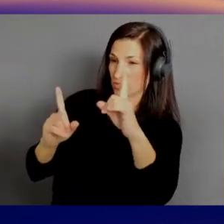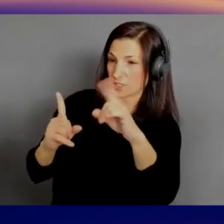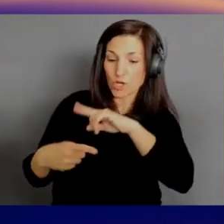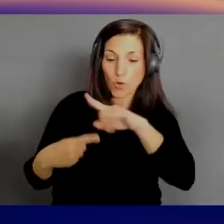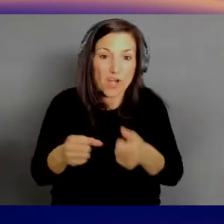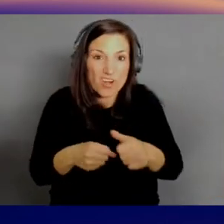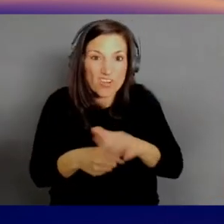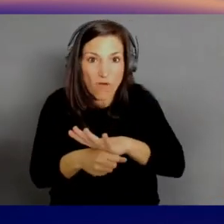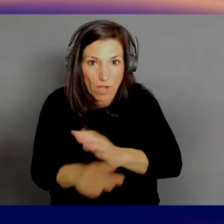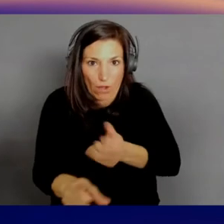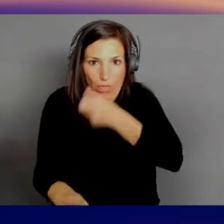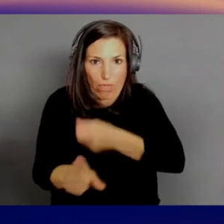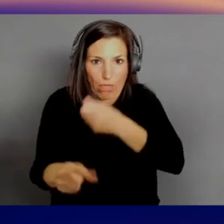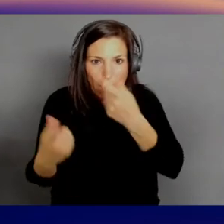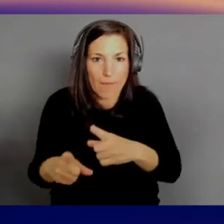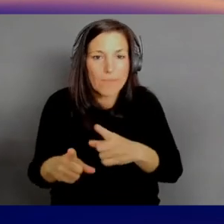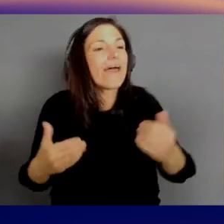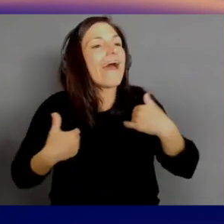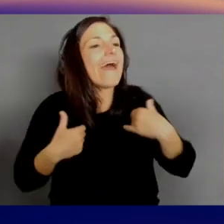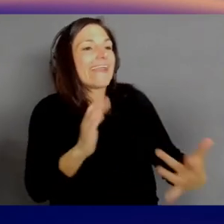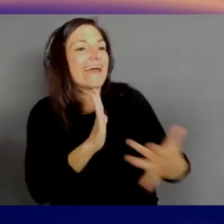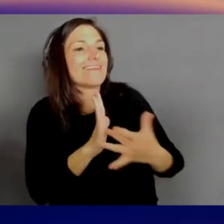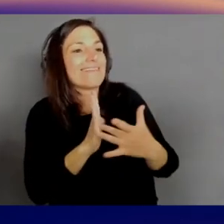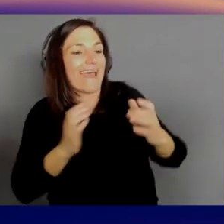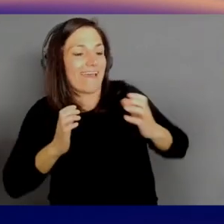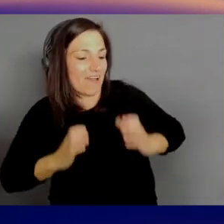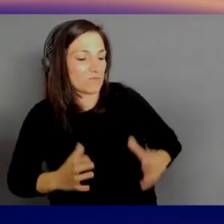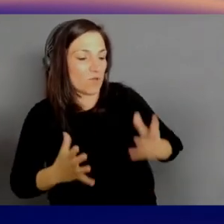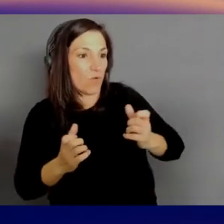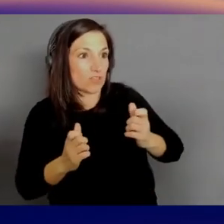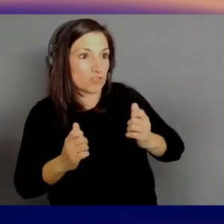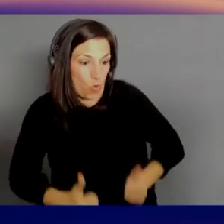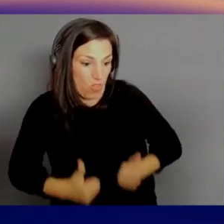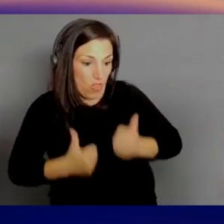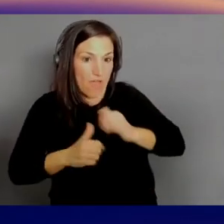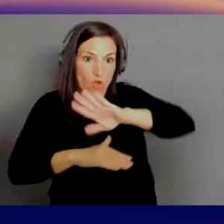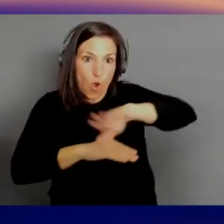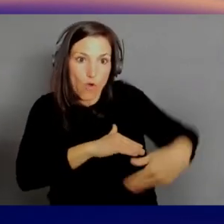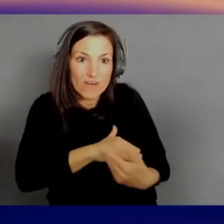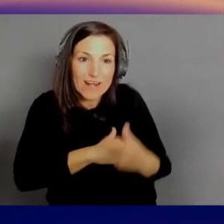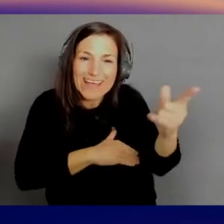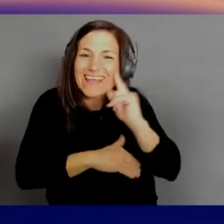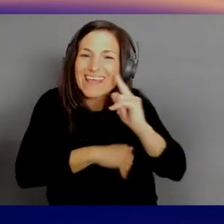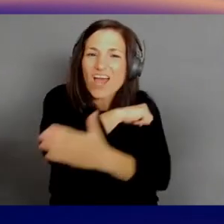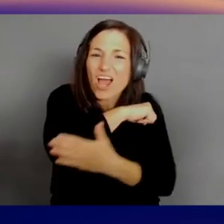they wanted to go live overnight in a country in the Middle East. And so they had to spin up in one of our regions.